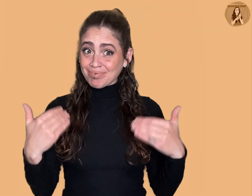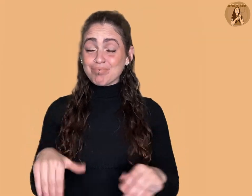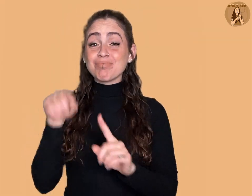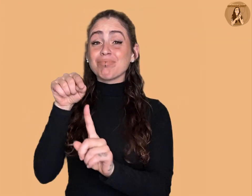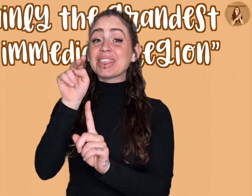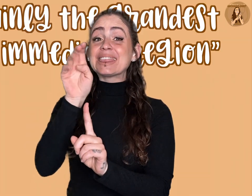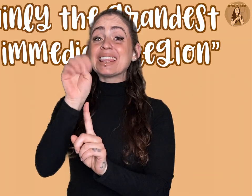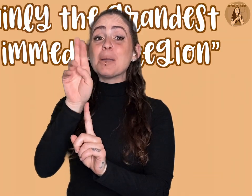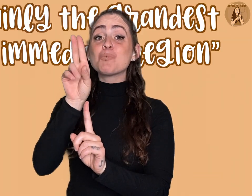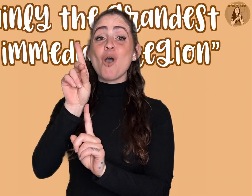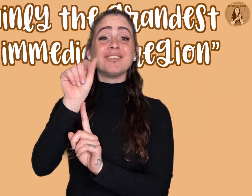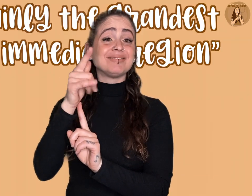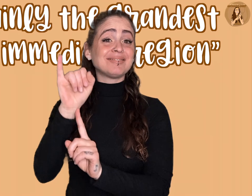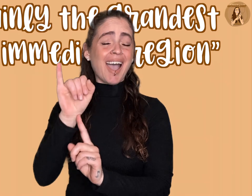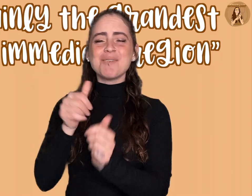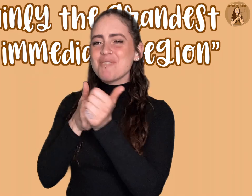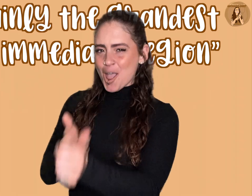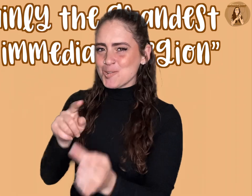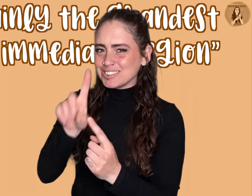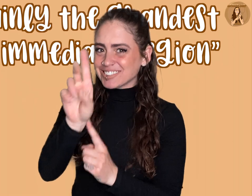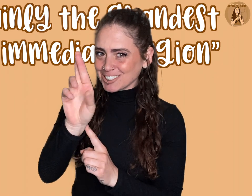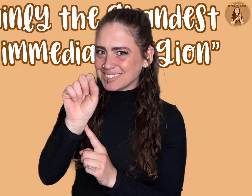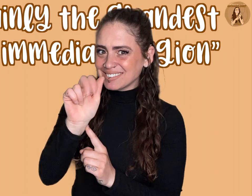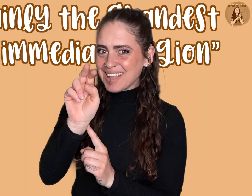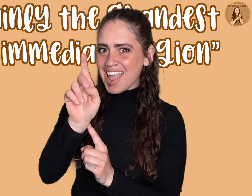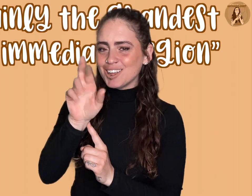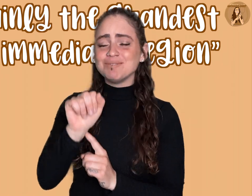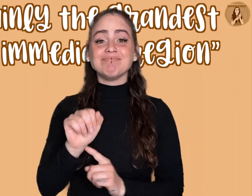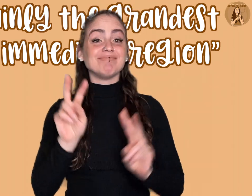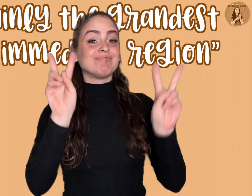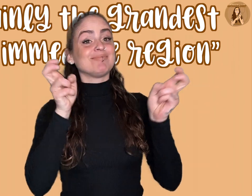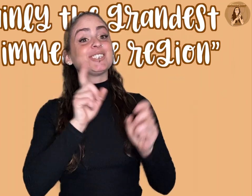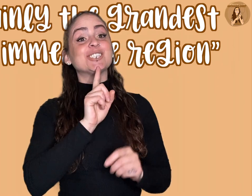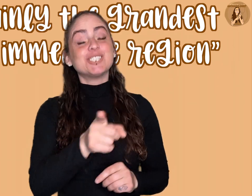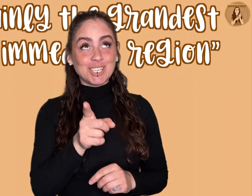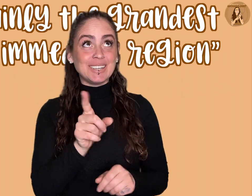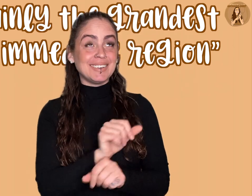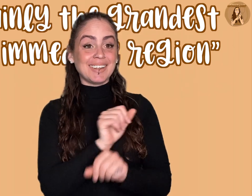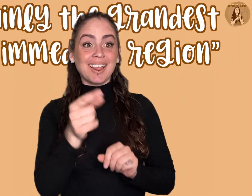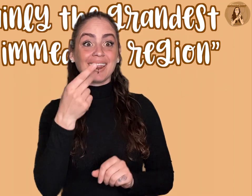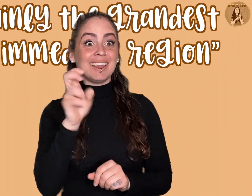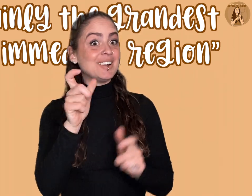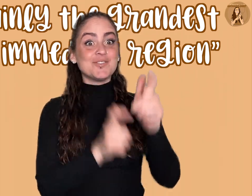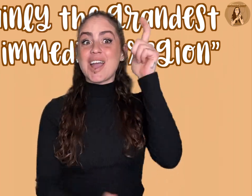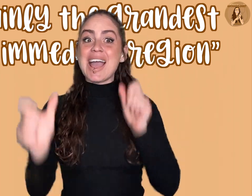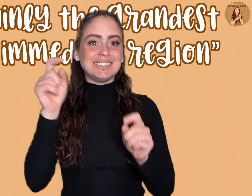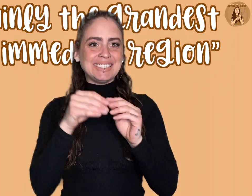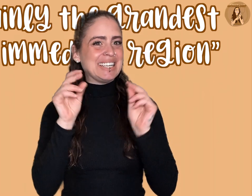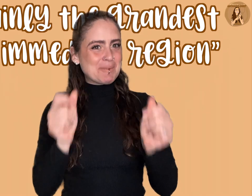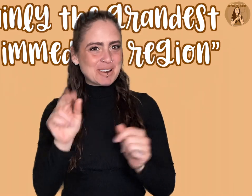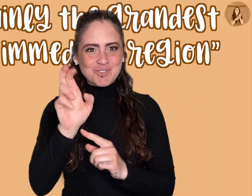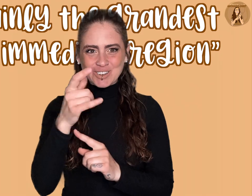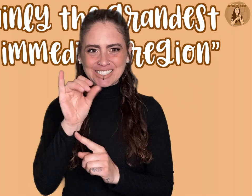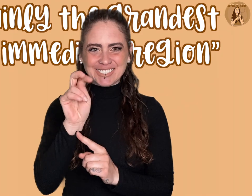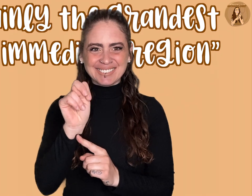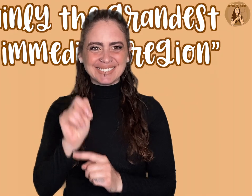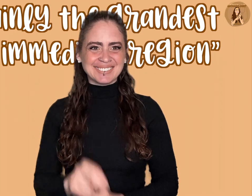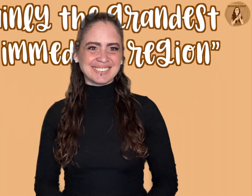Nemrud Dagi is, according to Dr. Sanders, “certainly the grandest in the immediate region.”